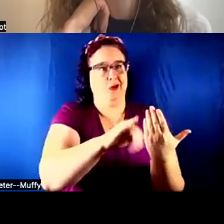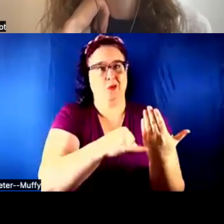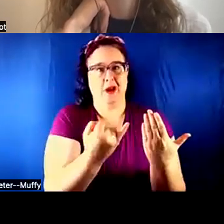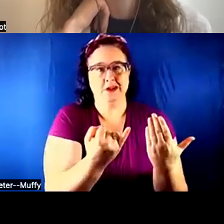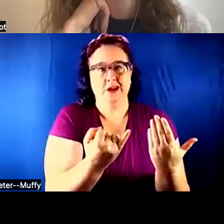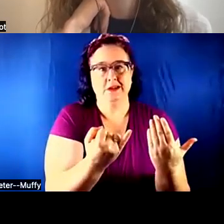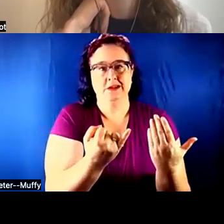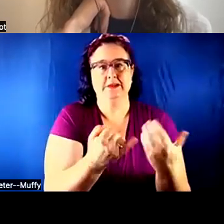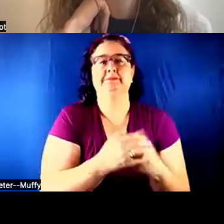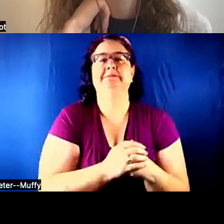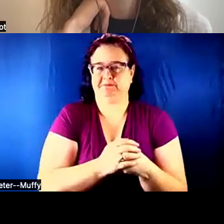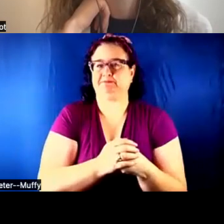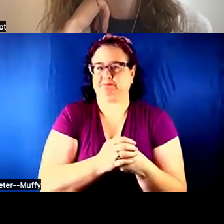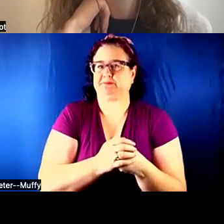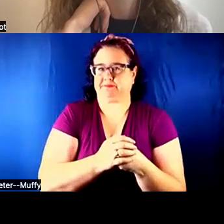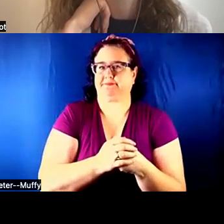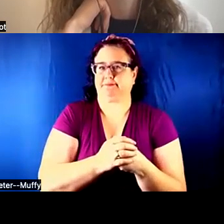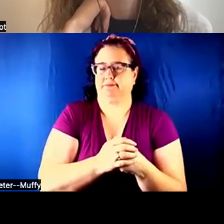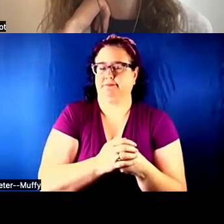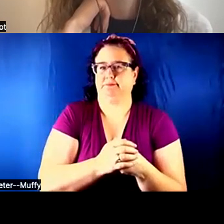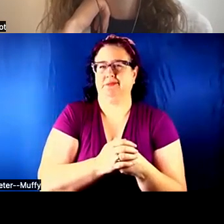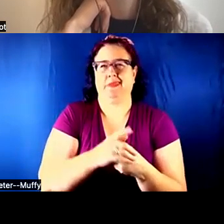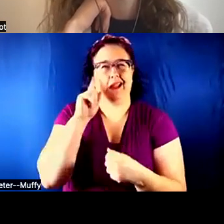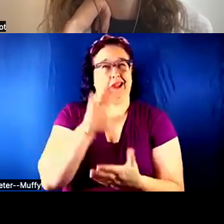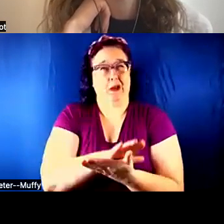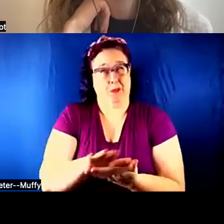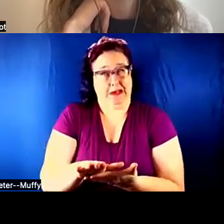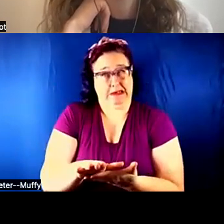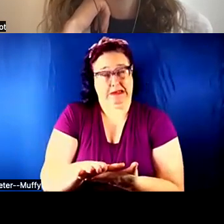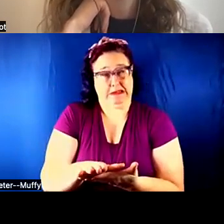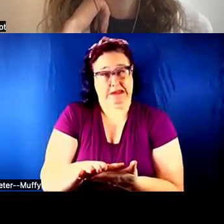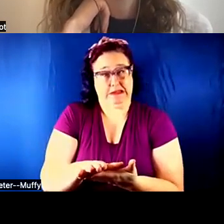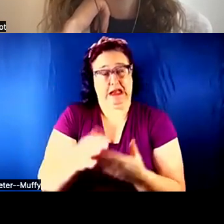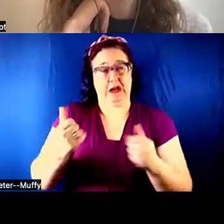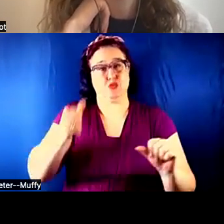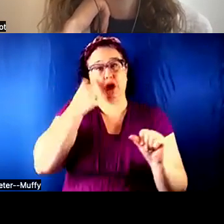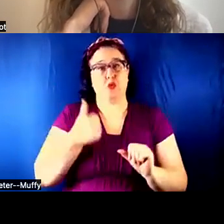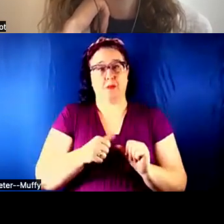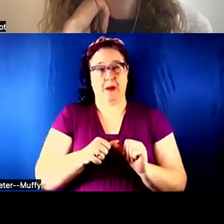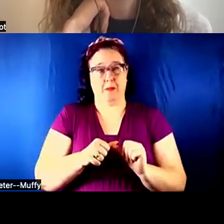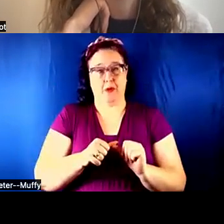just transfer member that whenever you're talking to someone that you just met,